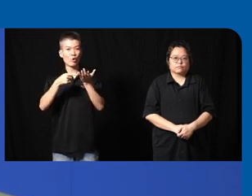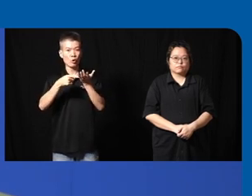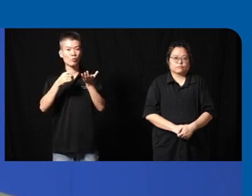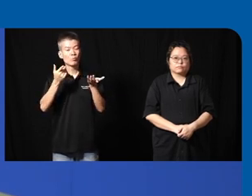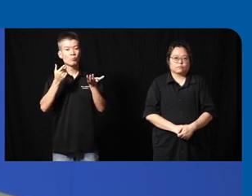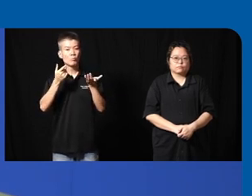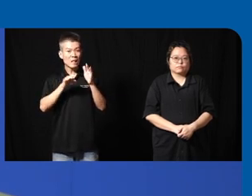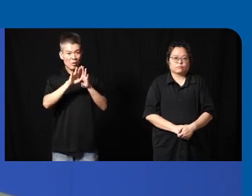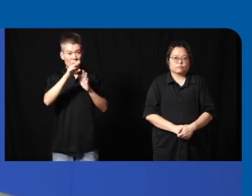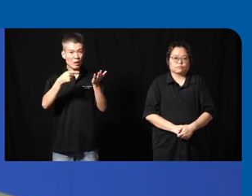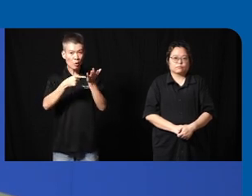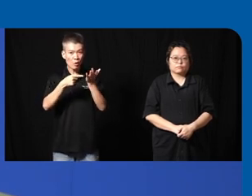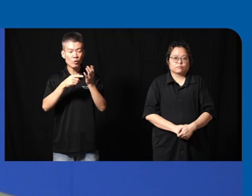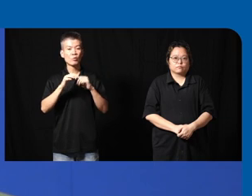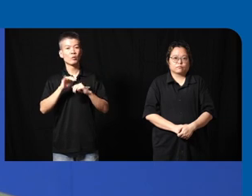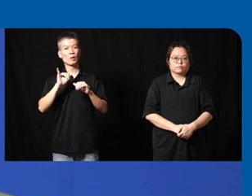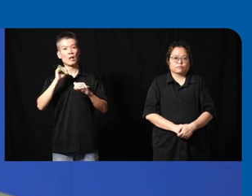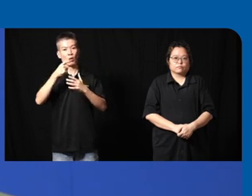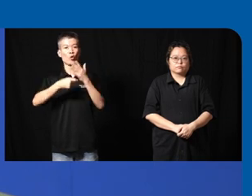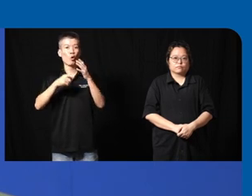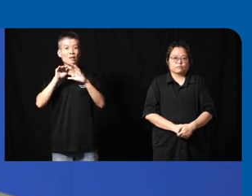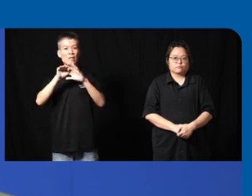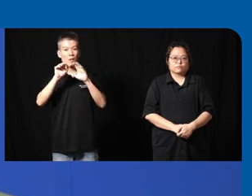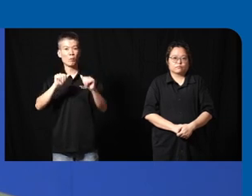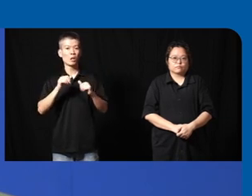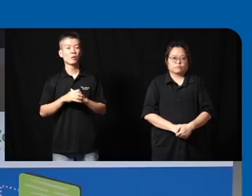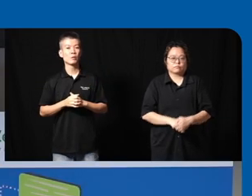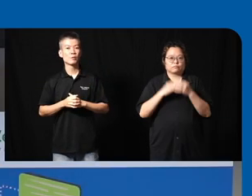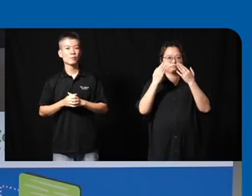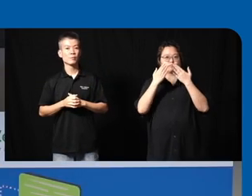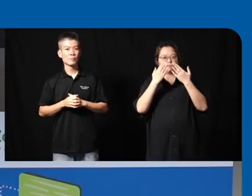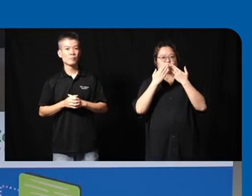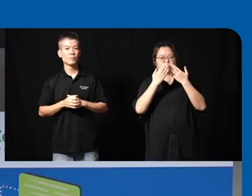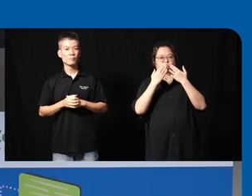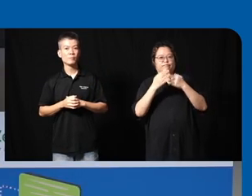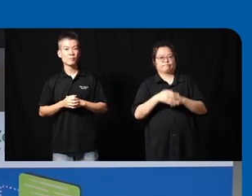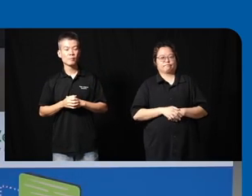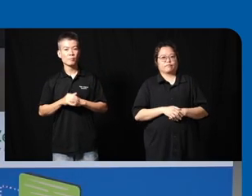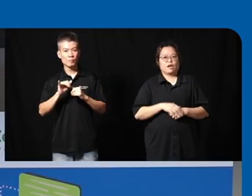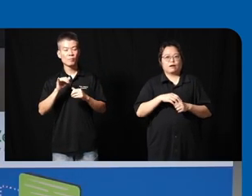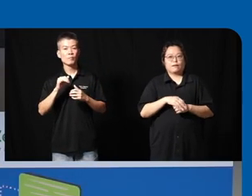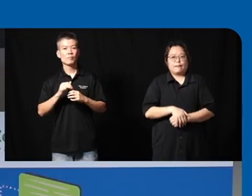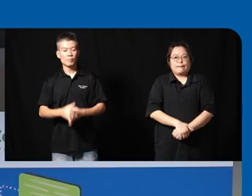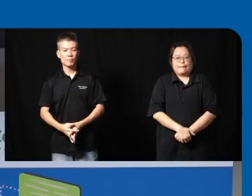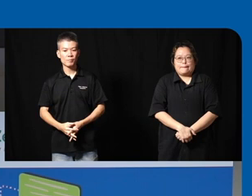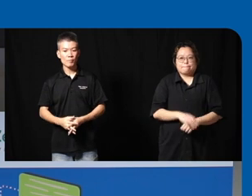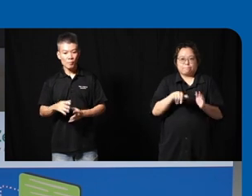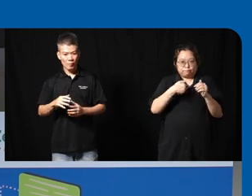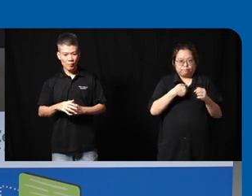developing technology that is uh cost accessible thanks fish thank you so I mean my co-panelists